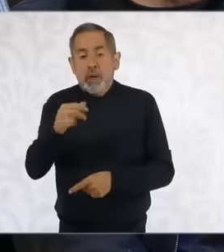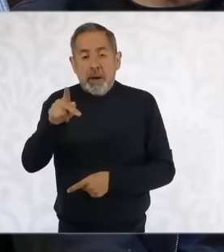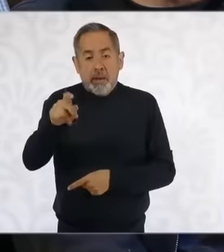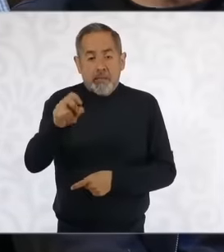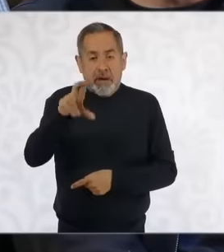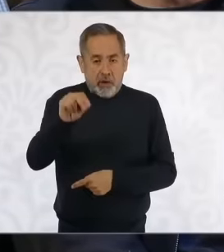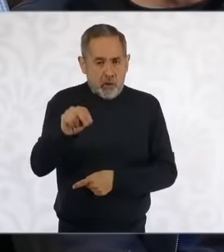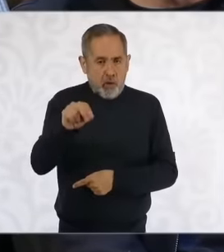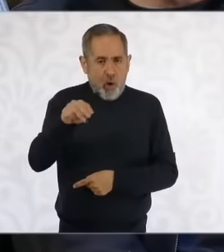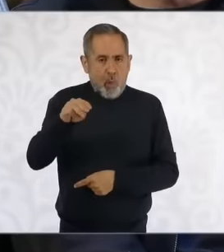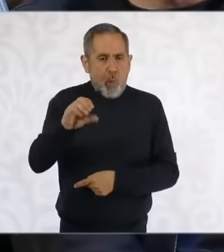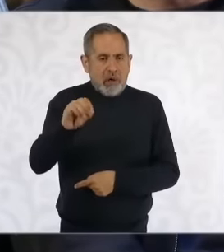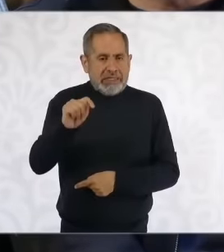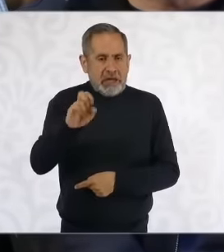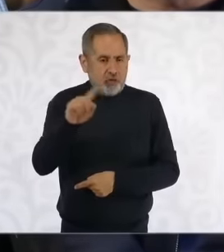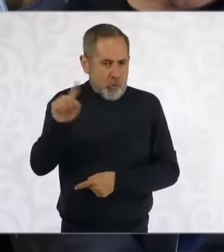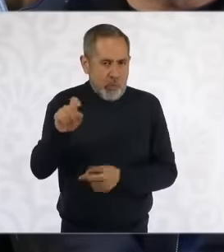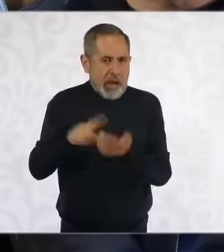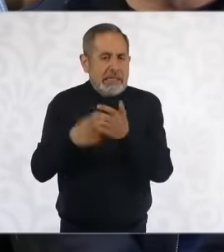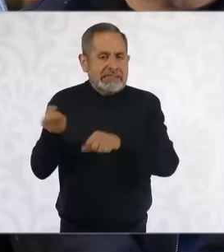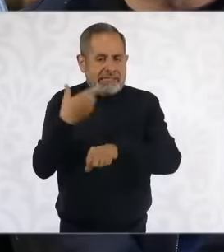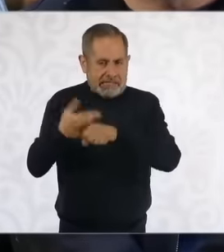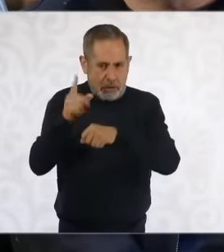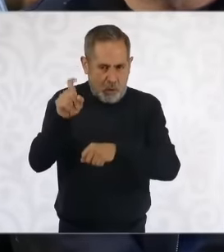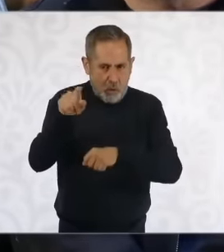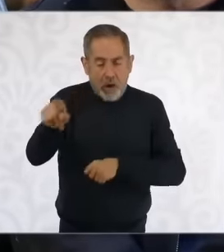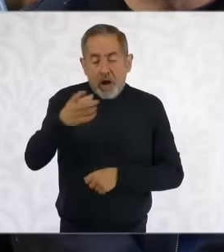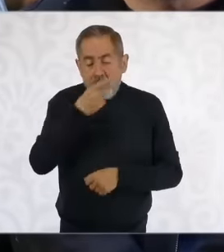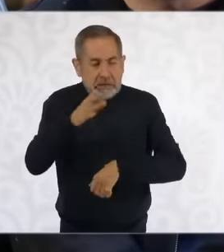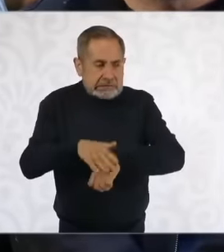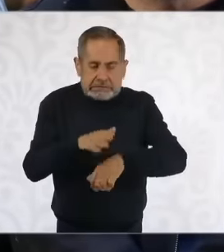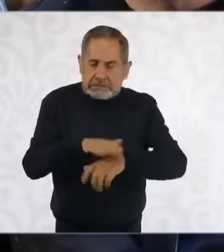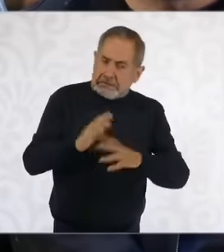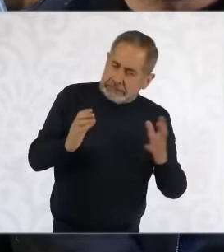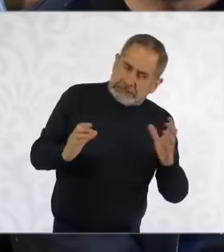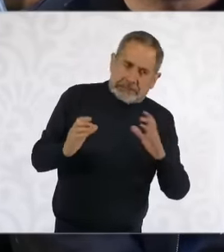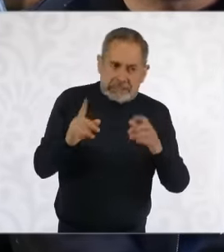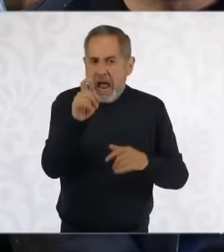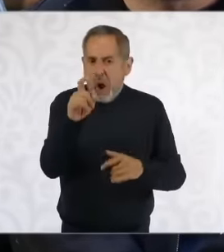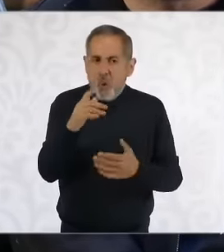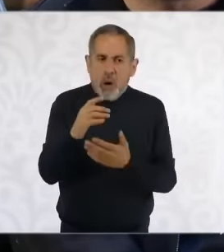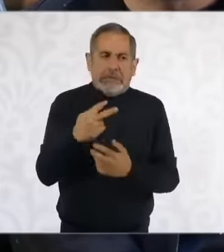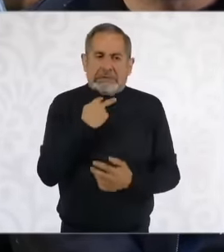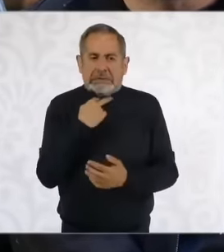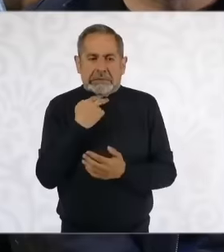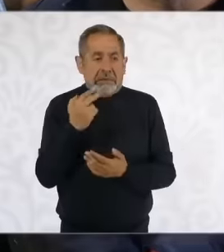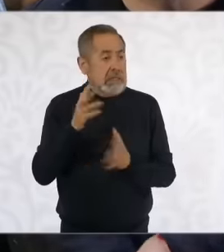of the water in the State of Mexico has warned that the water crisis has not ended, it is